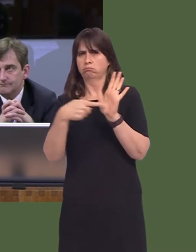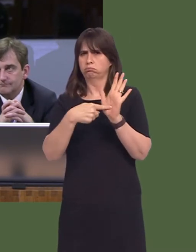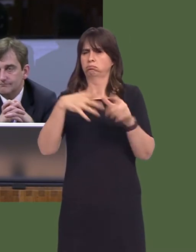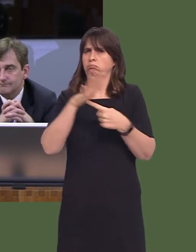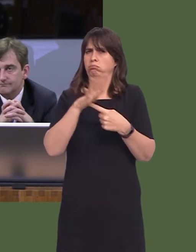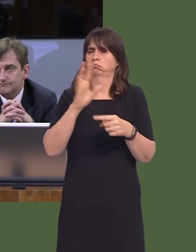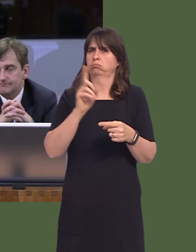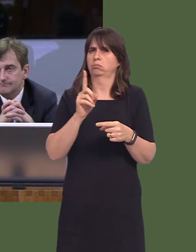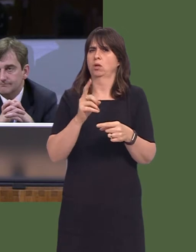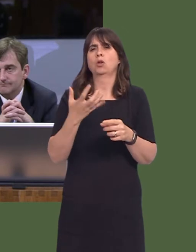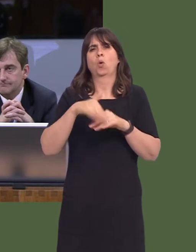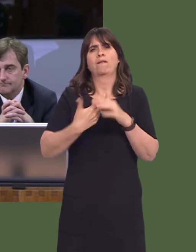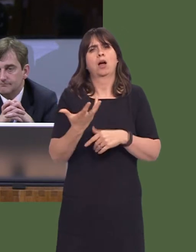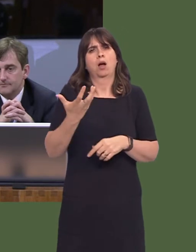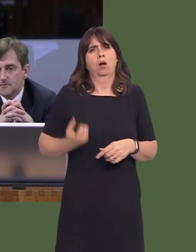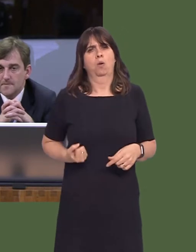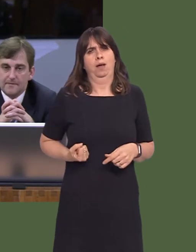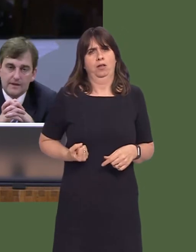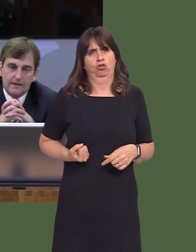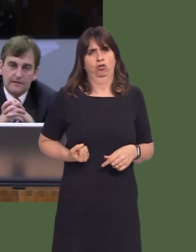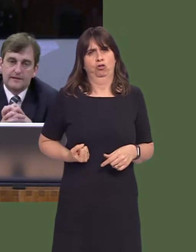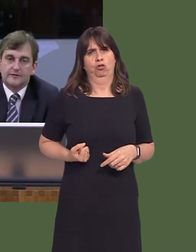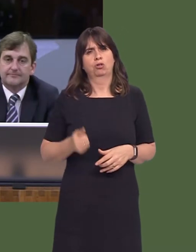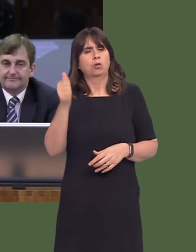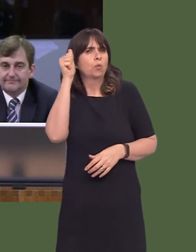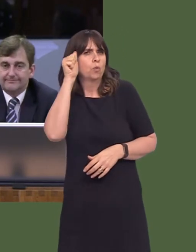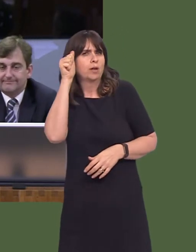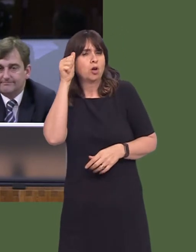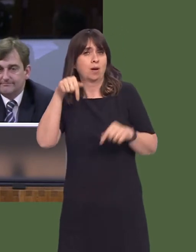take-home pay here in Wales. Regrettably, we know that we have the lowest take-home